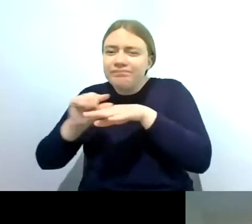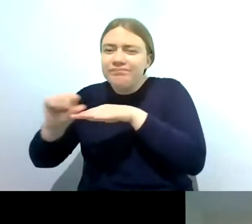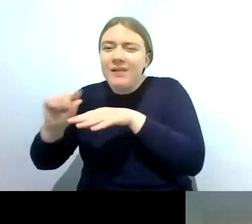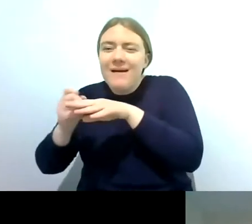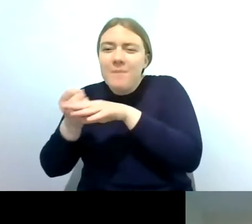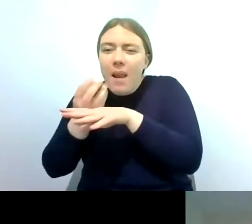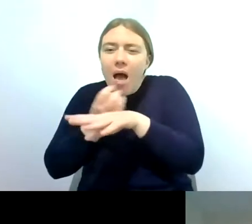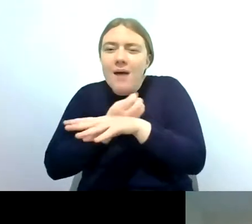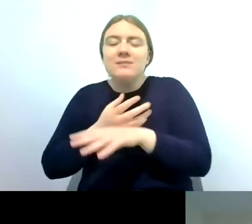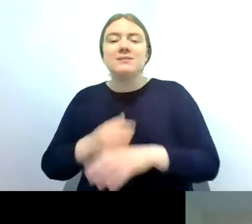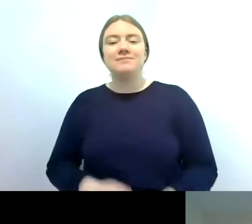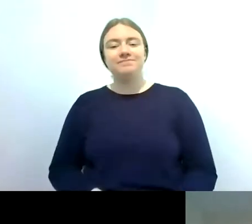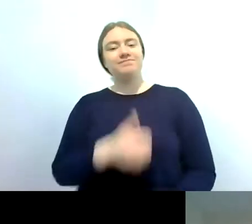all right okay thank you thanks rachel